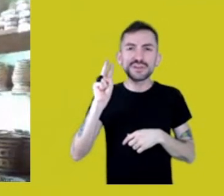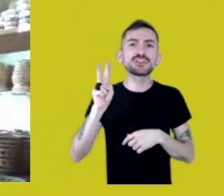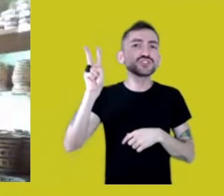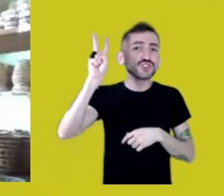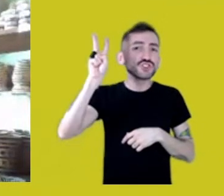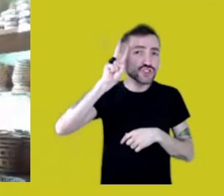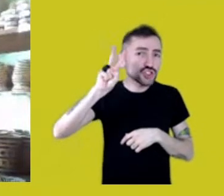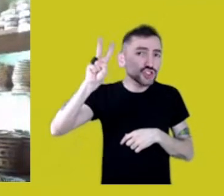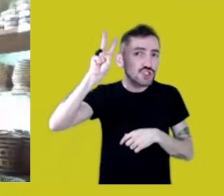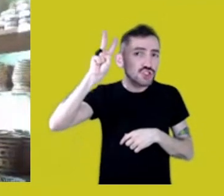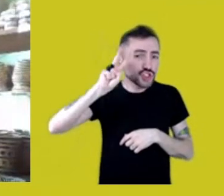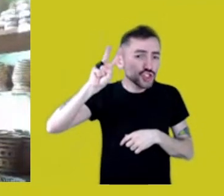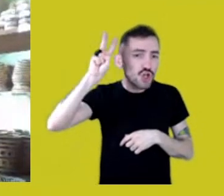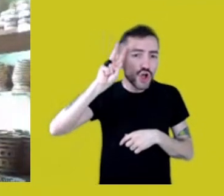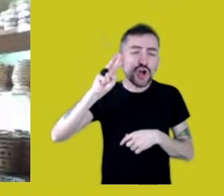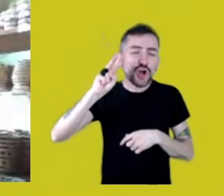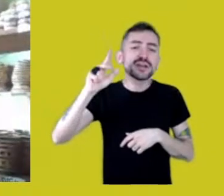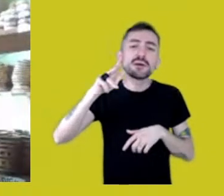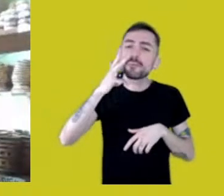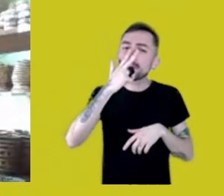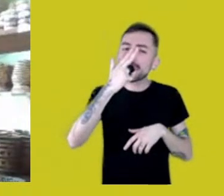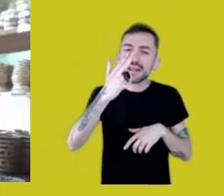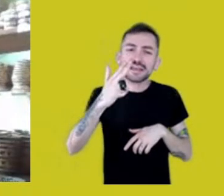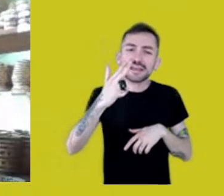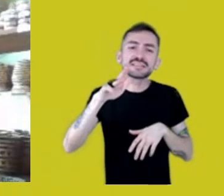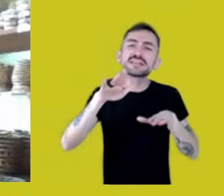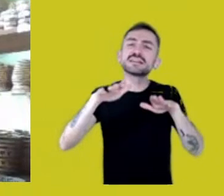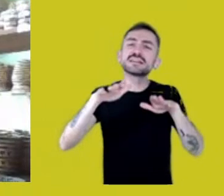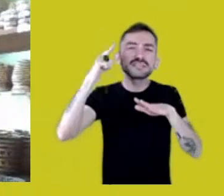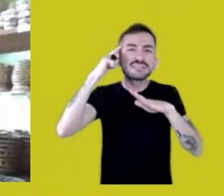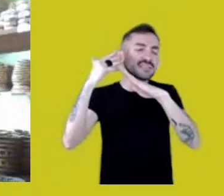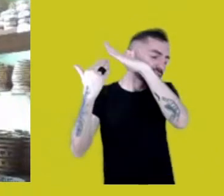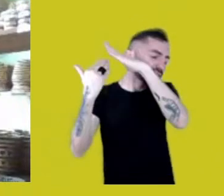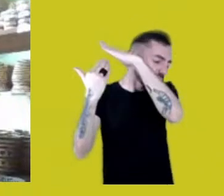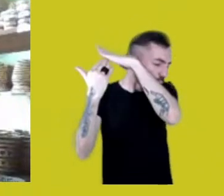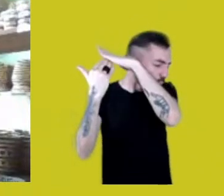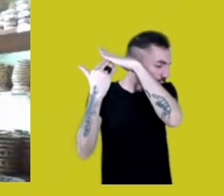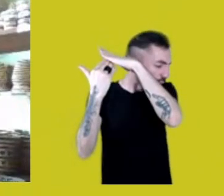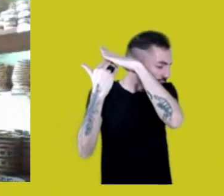as if it was lying in the depths of the Madeira River,